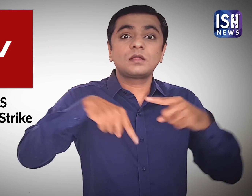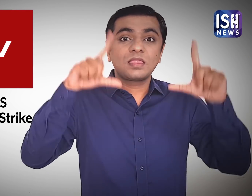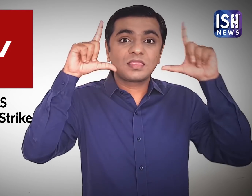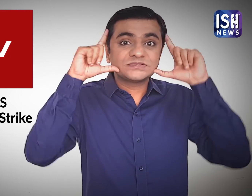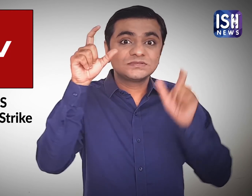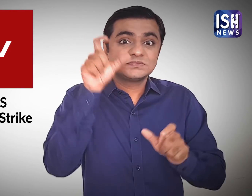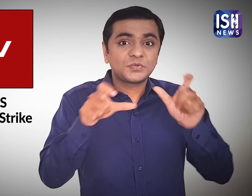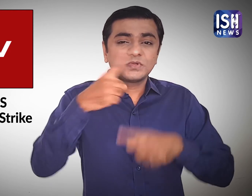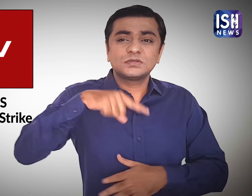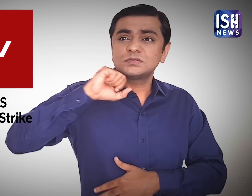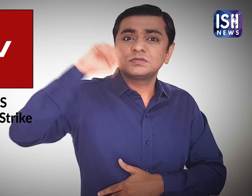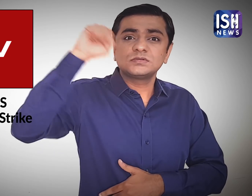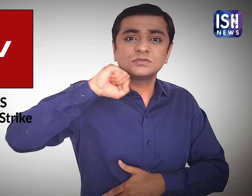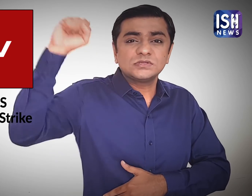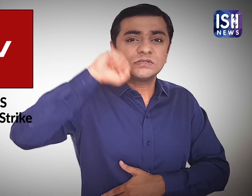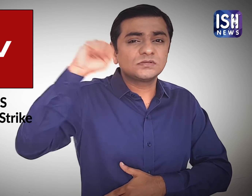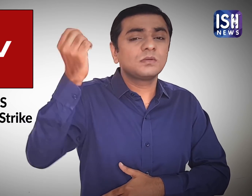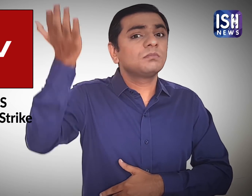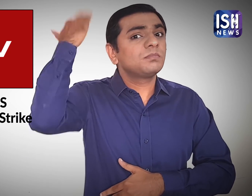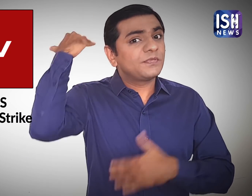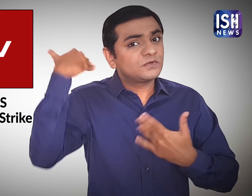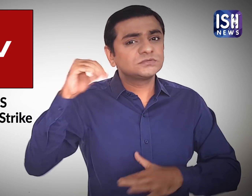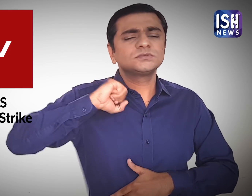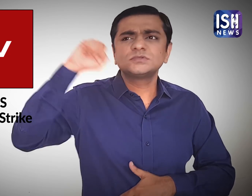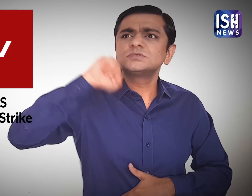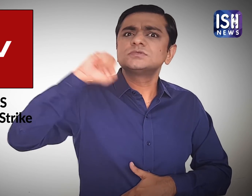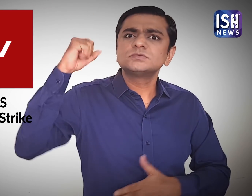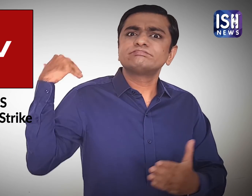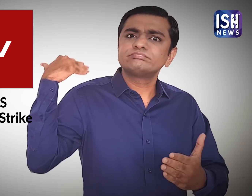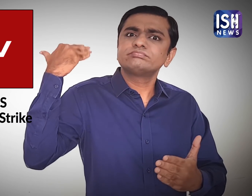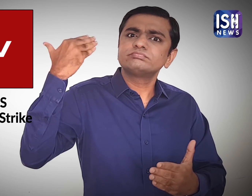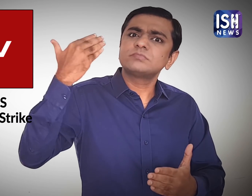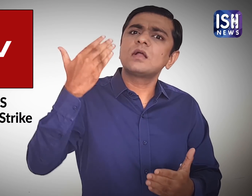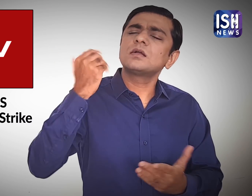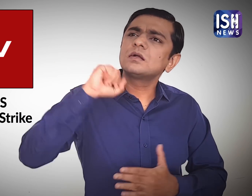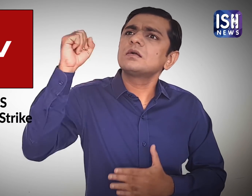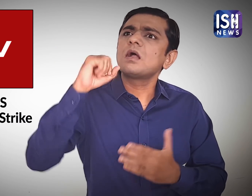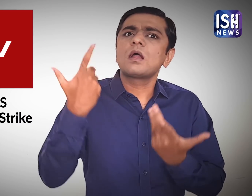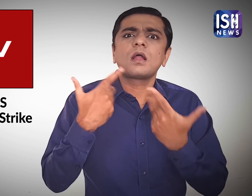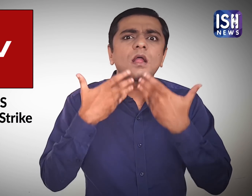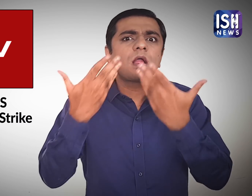that they had been pushing for the demands for a long time.